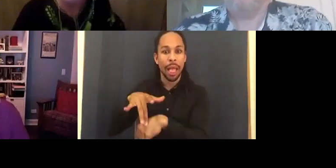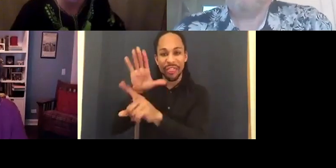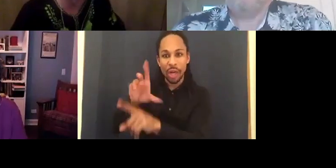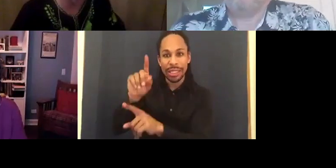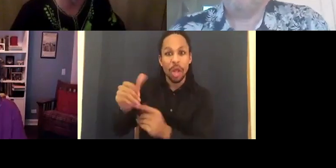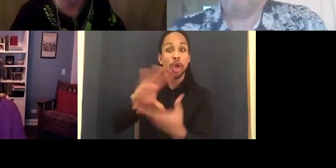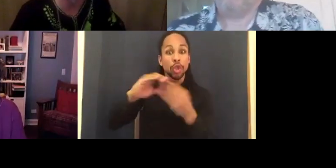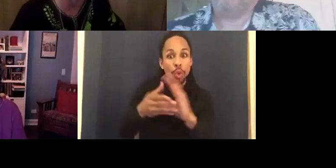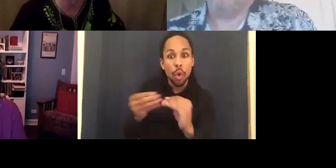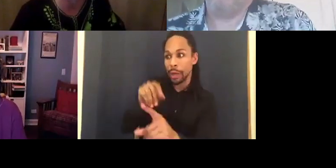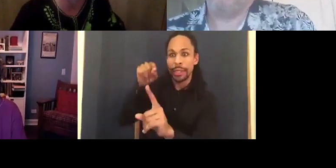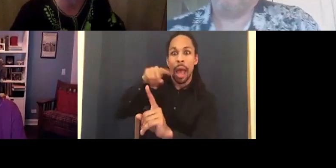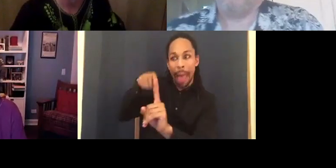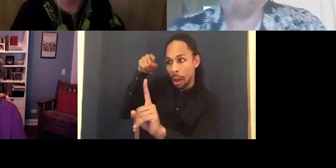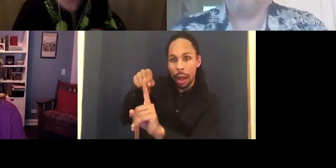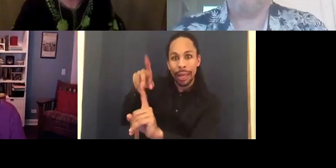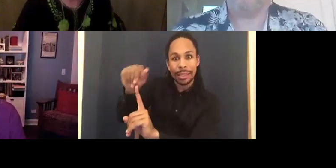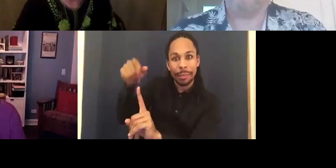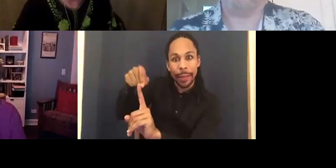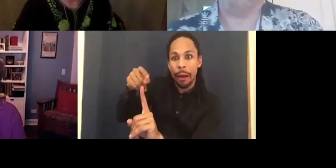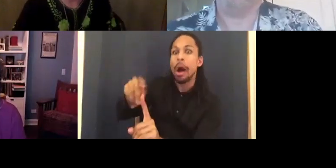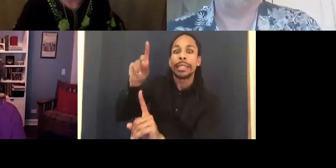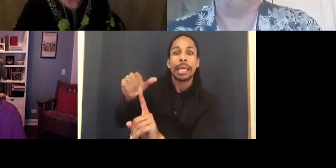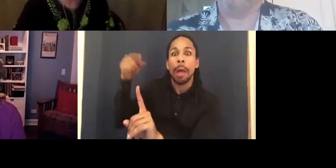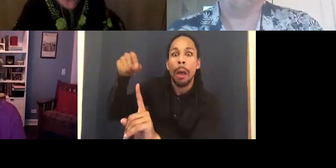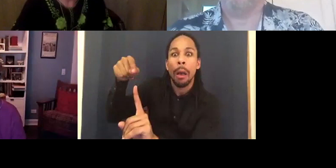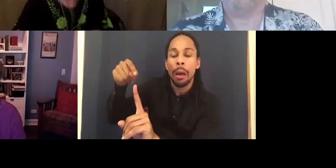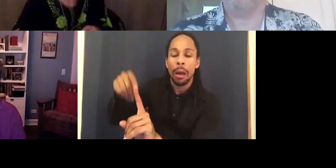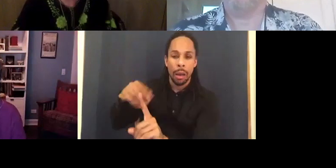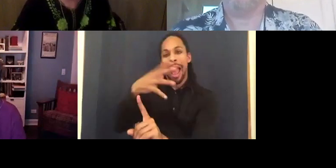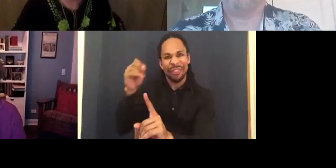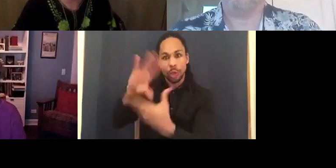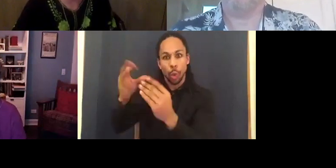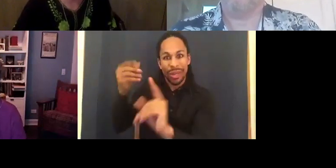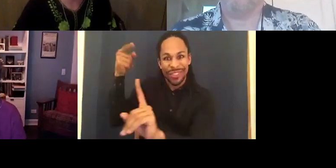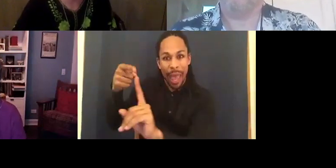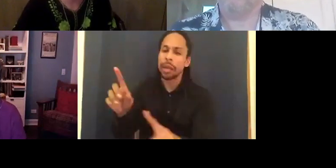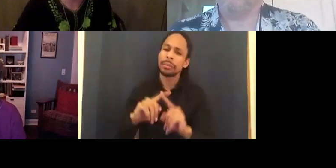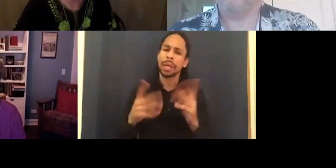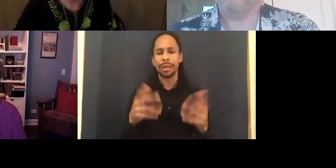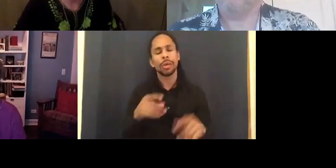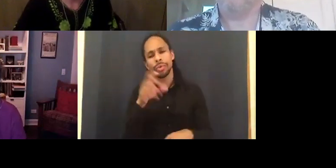like you say, Susan. Other people go on. That's fine to show because that's reality.